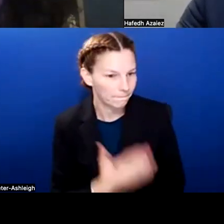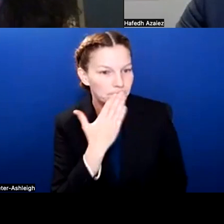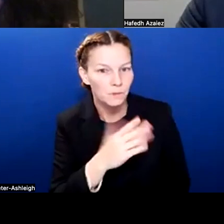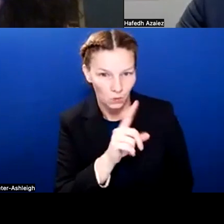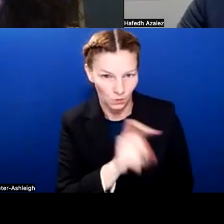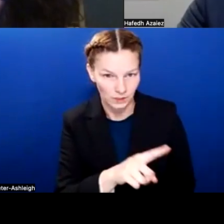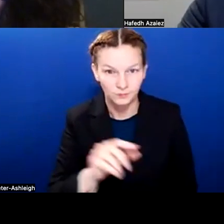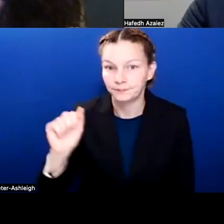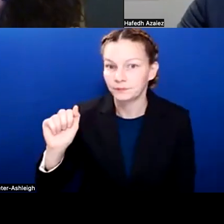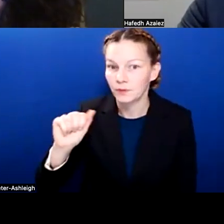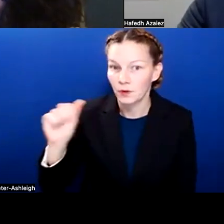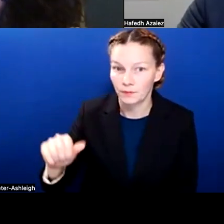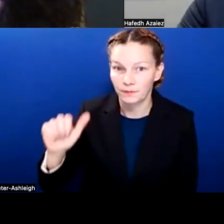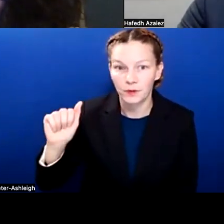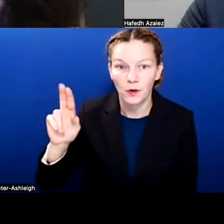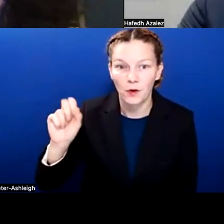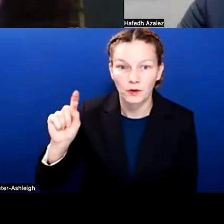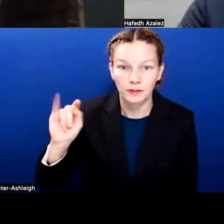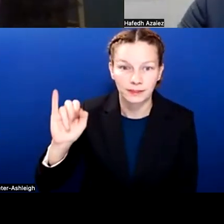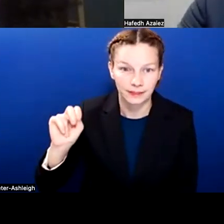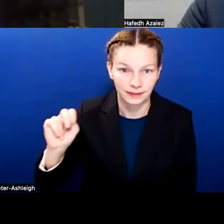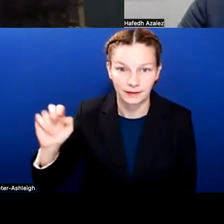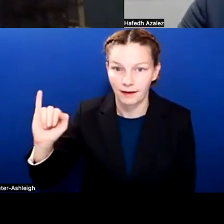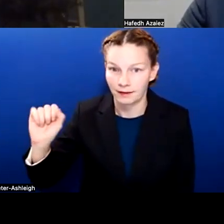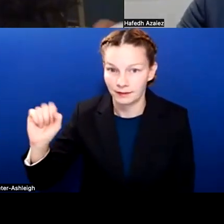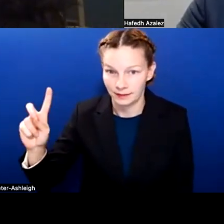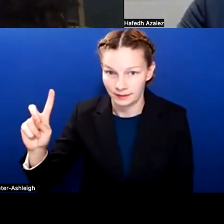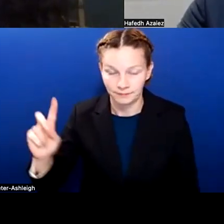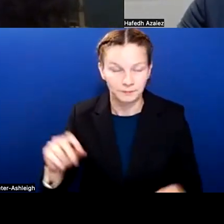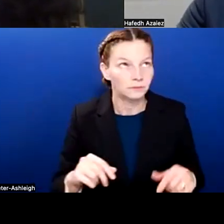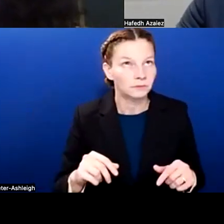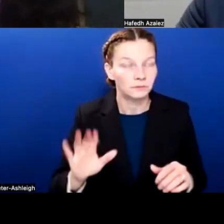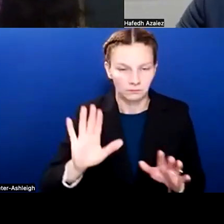I don't think so. Our district, Round Rock ISD, for the past, I don't know, 20 years,